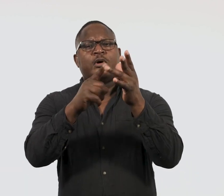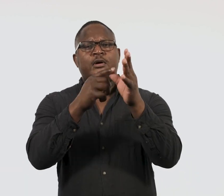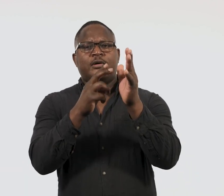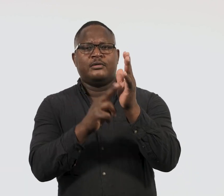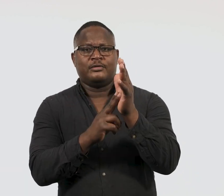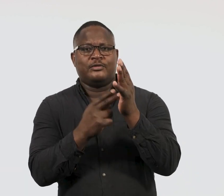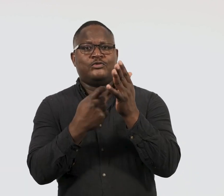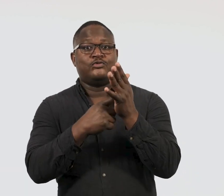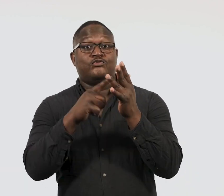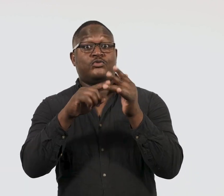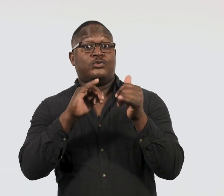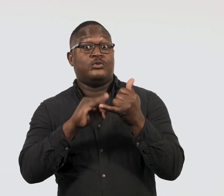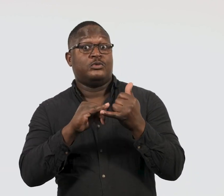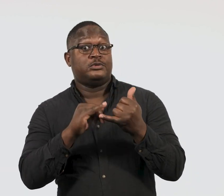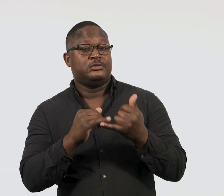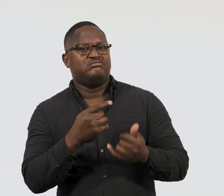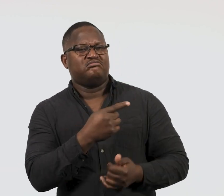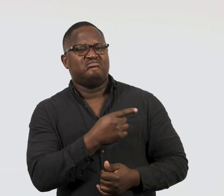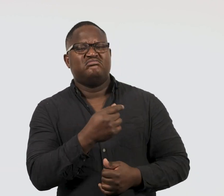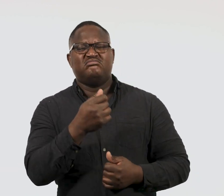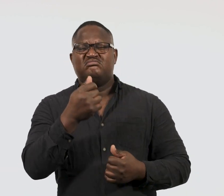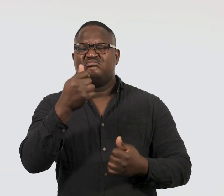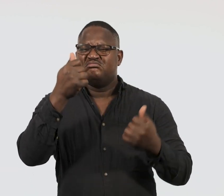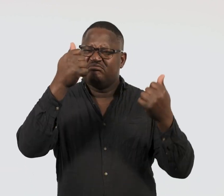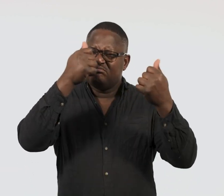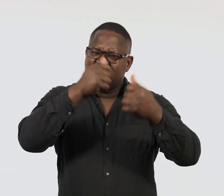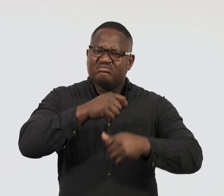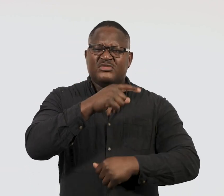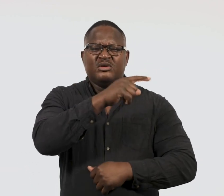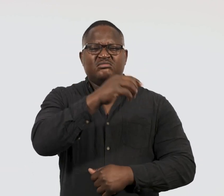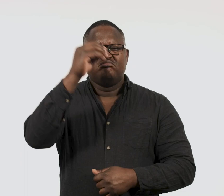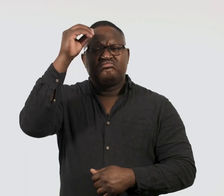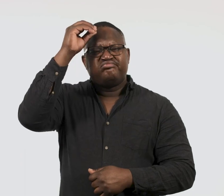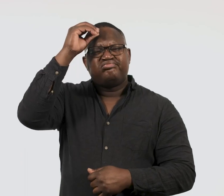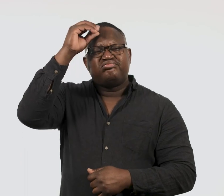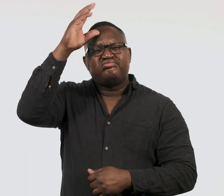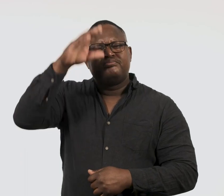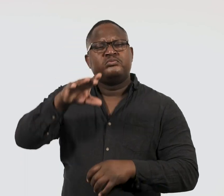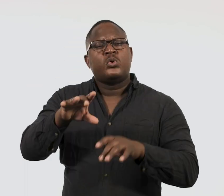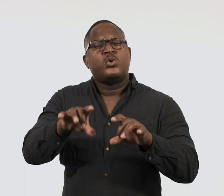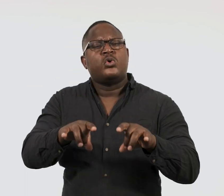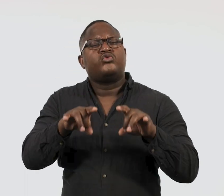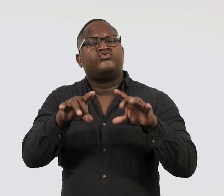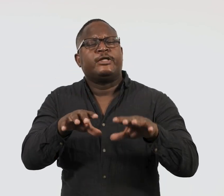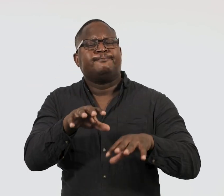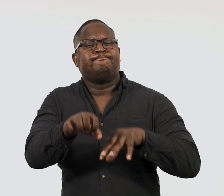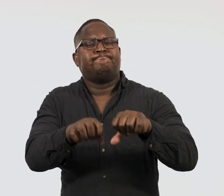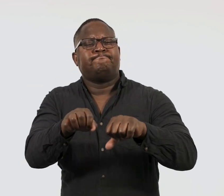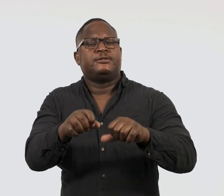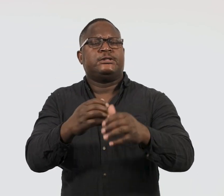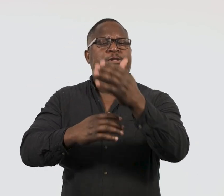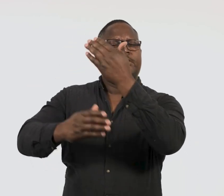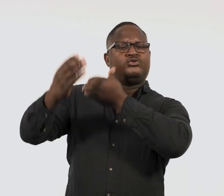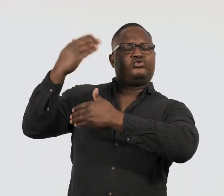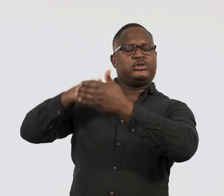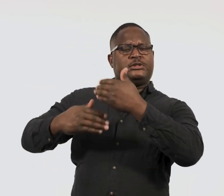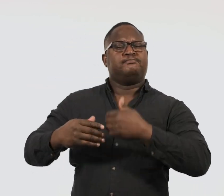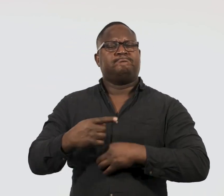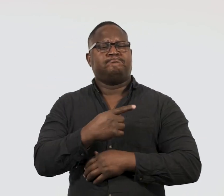Joan Ross is known for her interdisciplinary practice that confronts Australia’s colonial legacy.